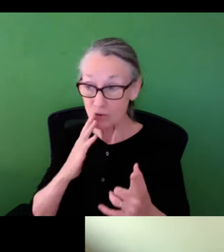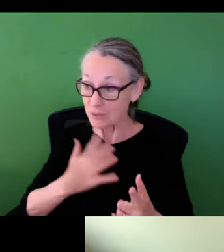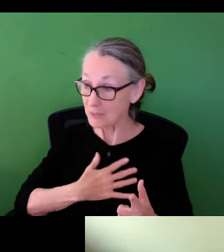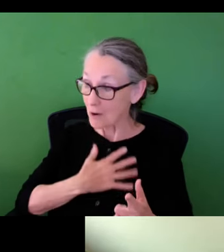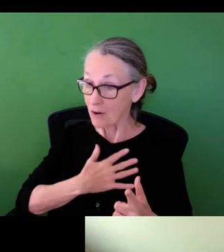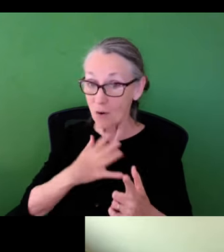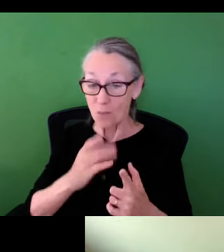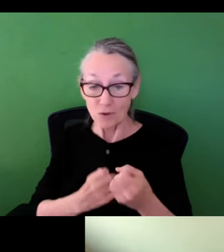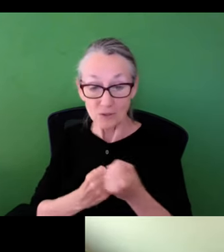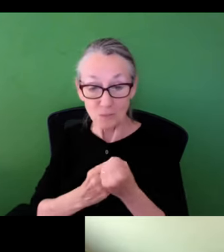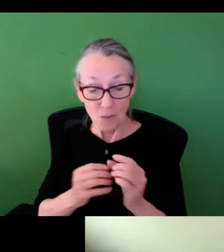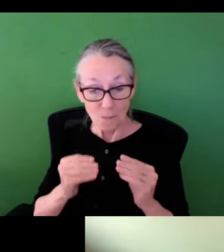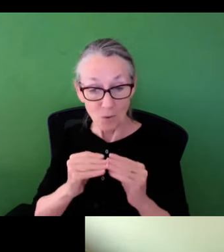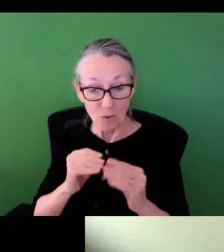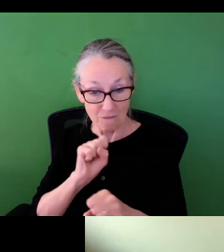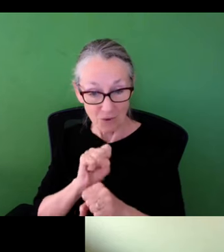us today. As a reminder, you can still register for the rest of